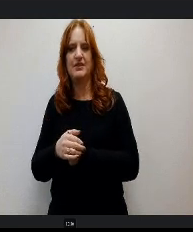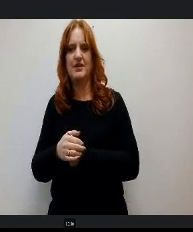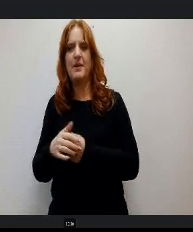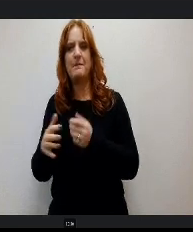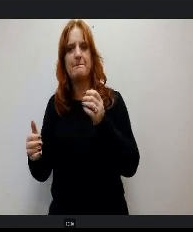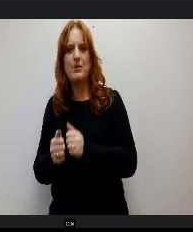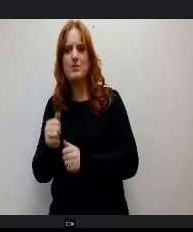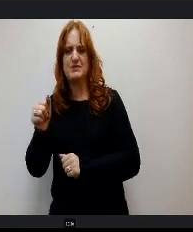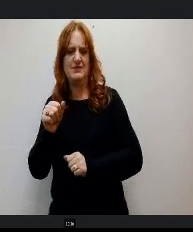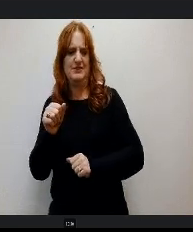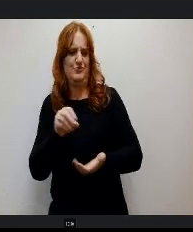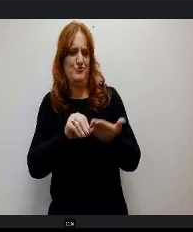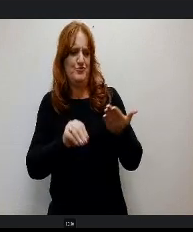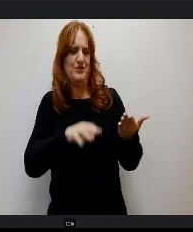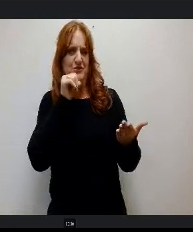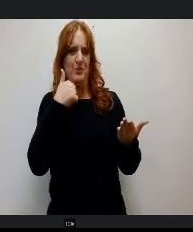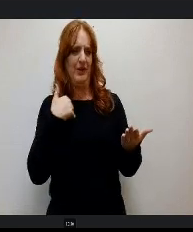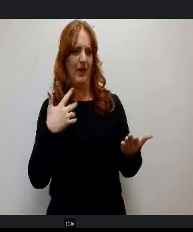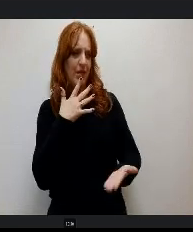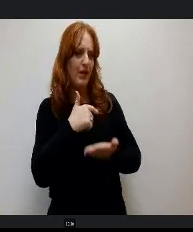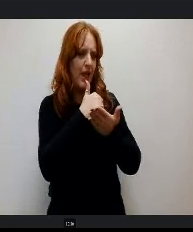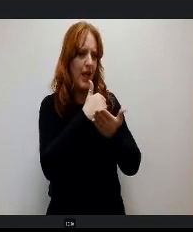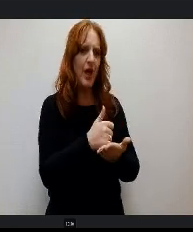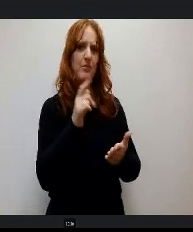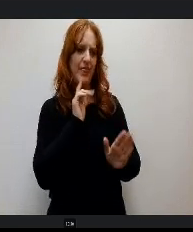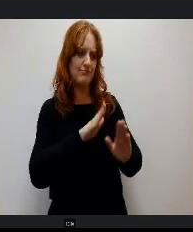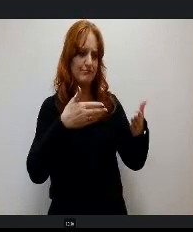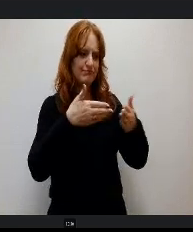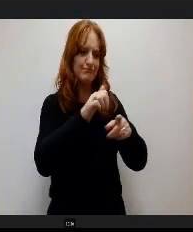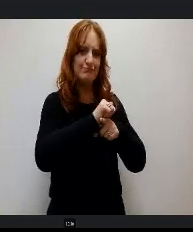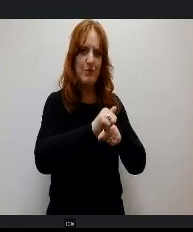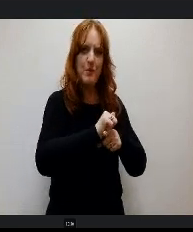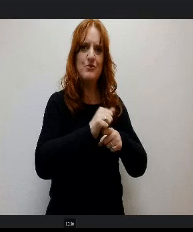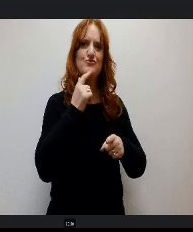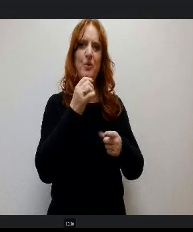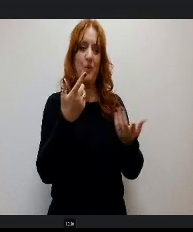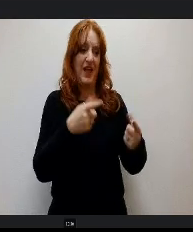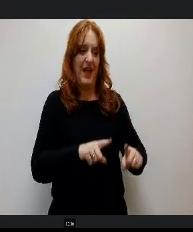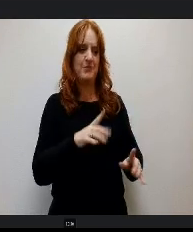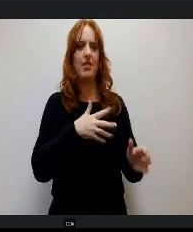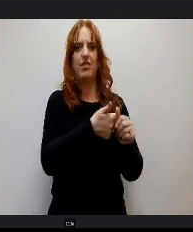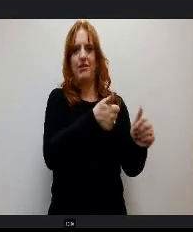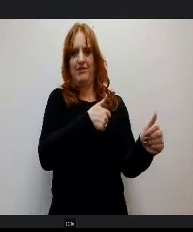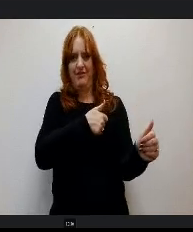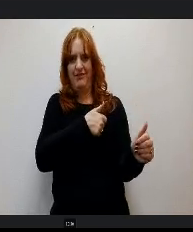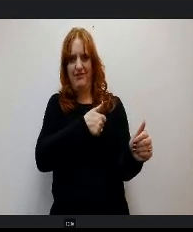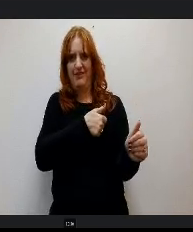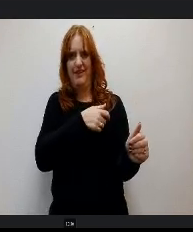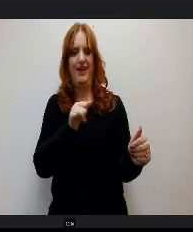get any type of assistance for the dyslexia and because of this are left behind academically. The majority of people with dyslexia are